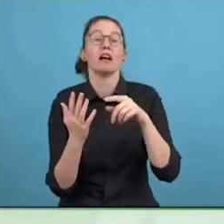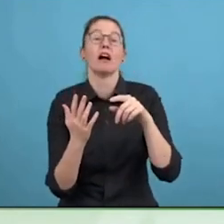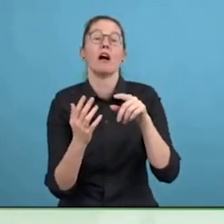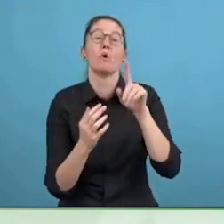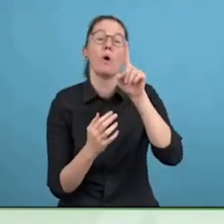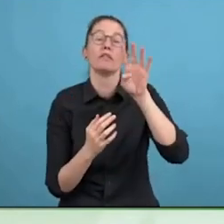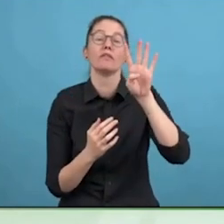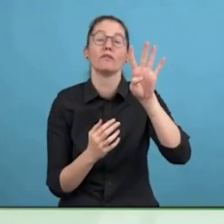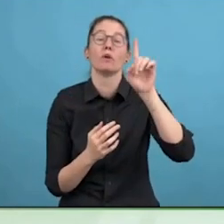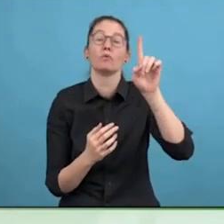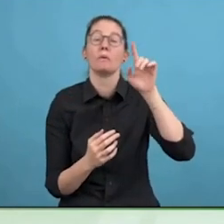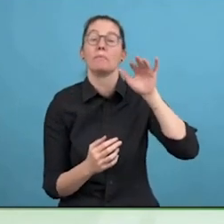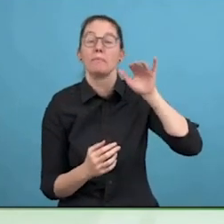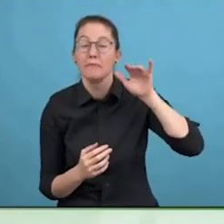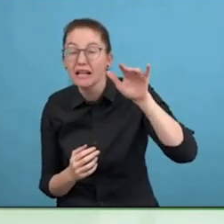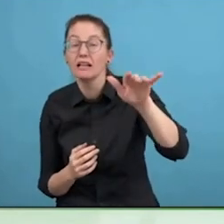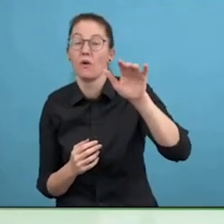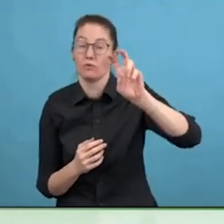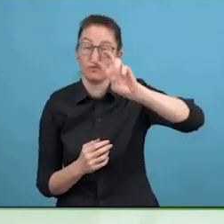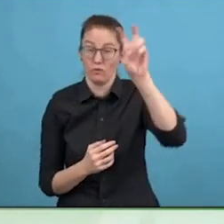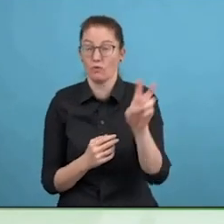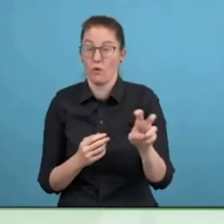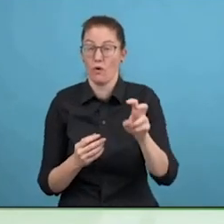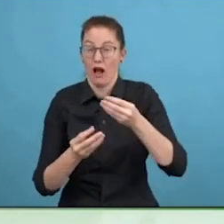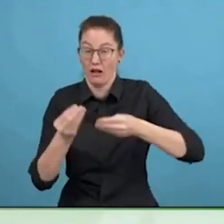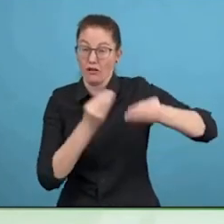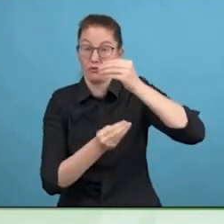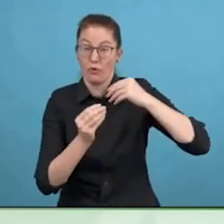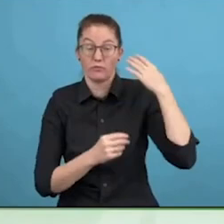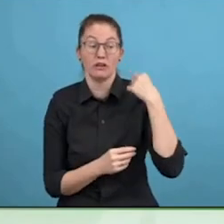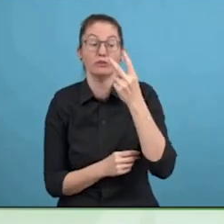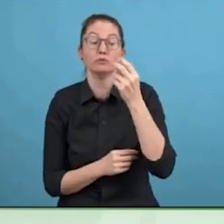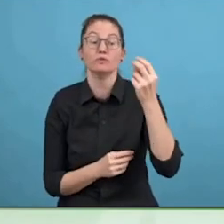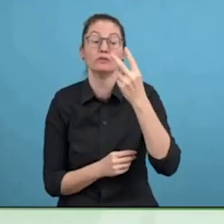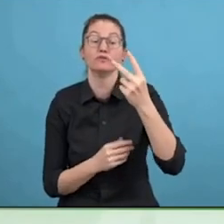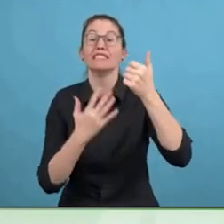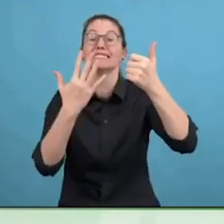And connected to that there was a study done on return on disability which says